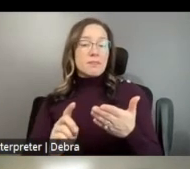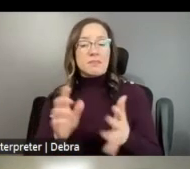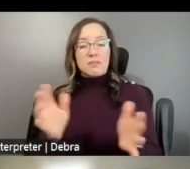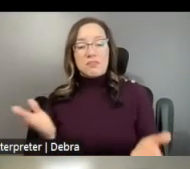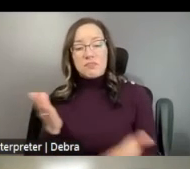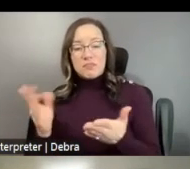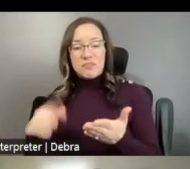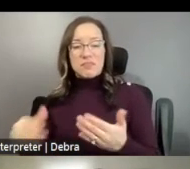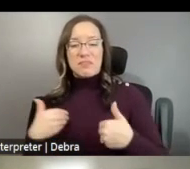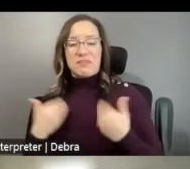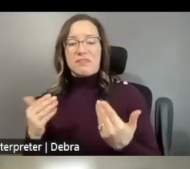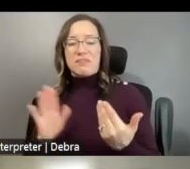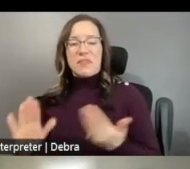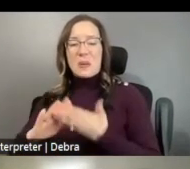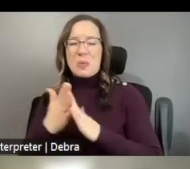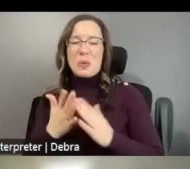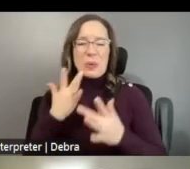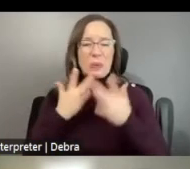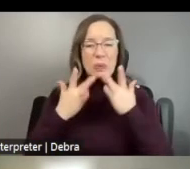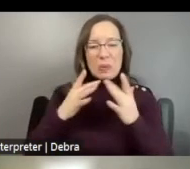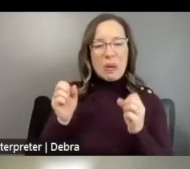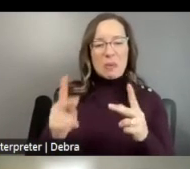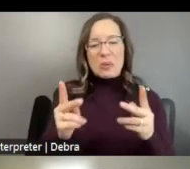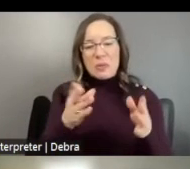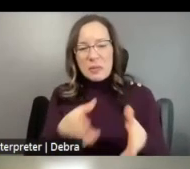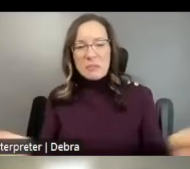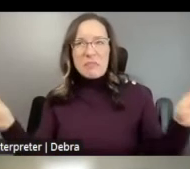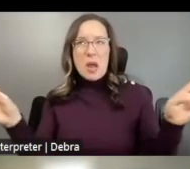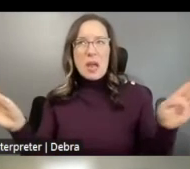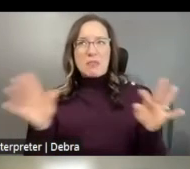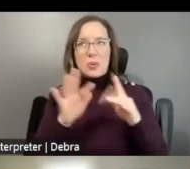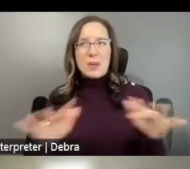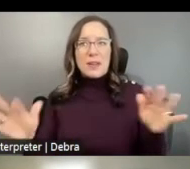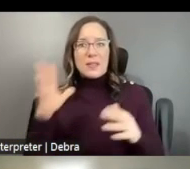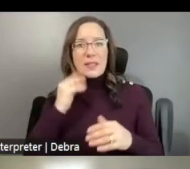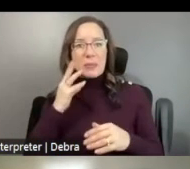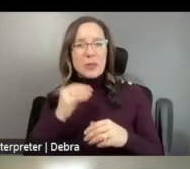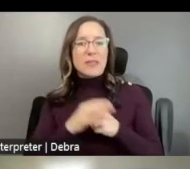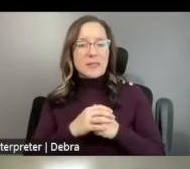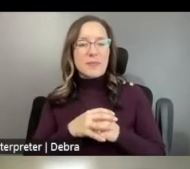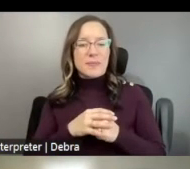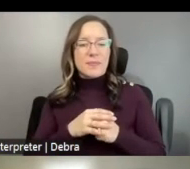IN PLACES WHERE THERE ARE FEW OPPORTUNITIES FOR WIDE RANGING DANCE EXPERIENCES. CROSS- SECTOR